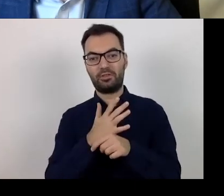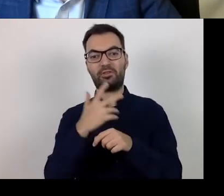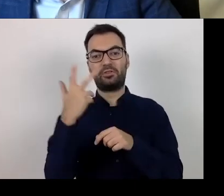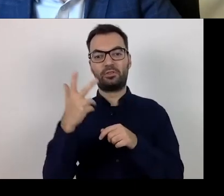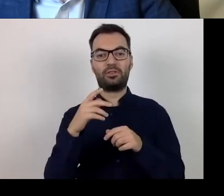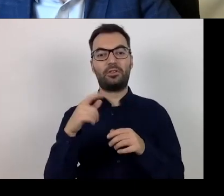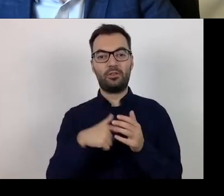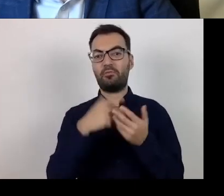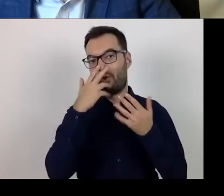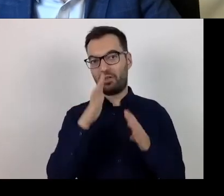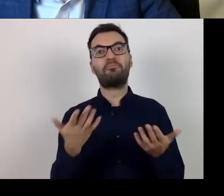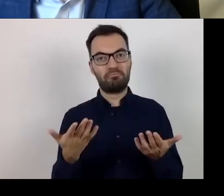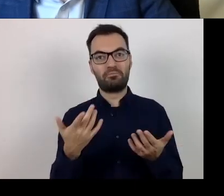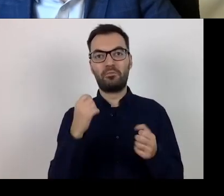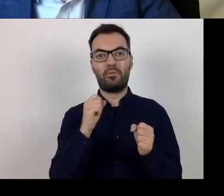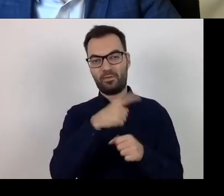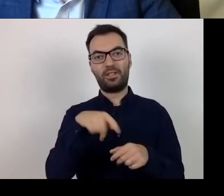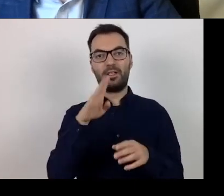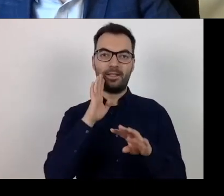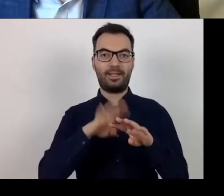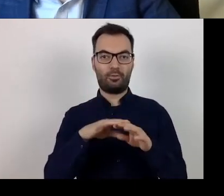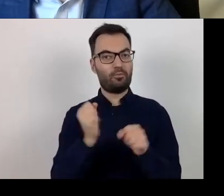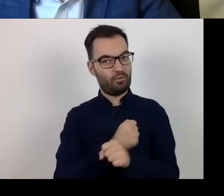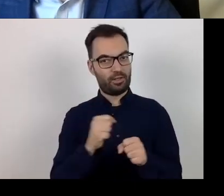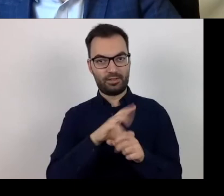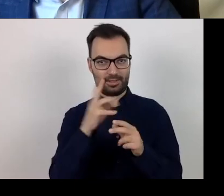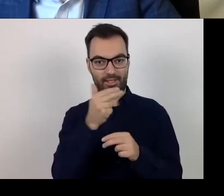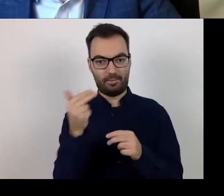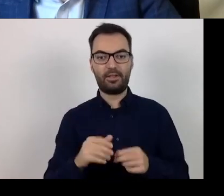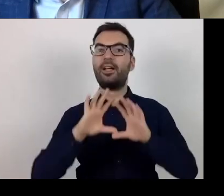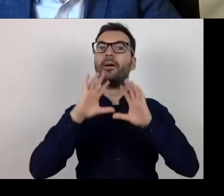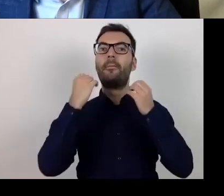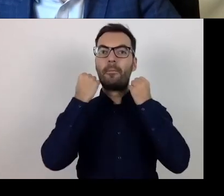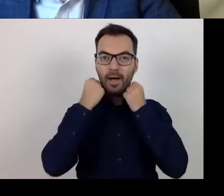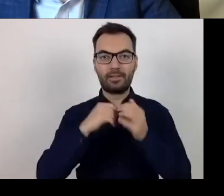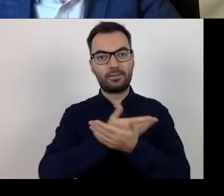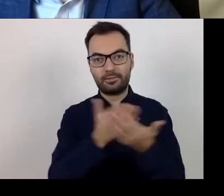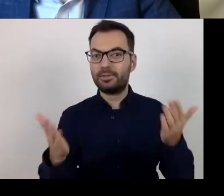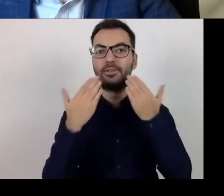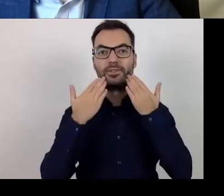are evidence that you have taken the content seriously. Thank you very much for this part of the course.